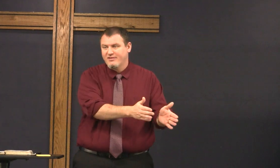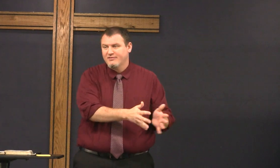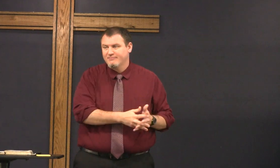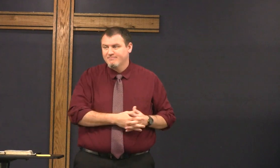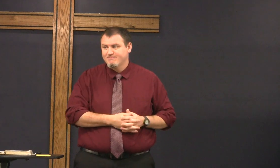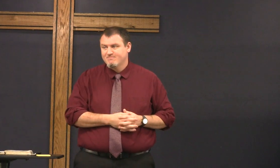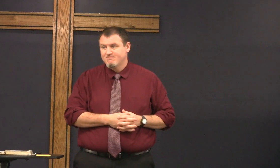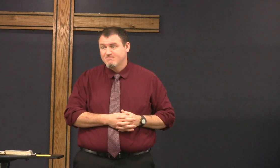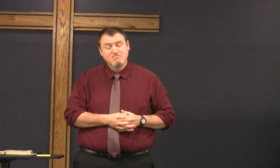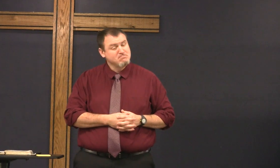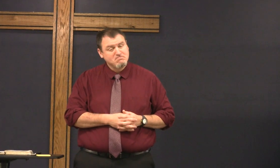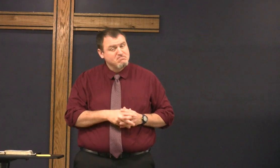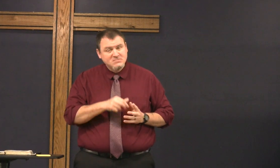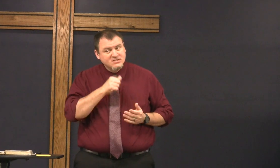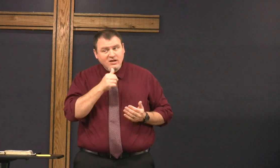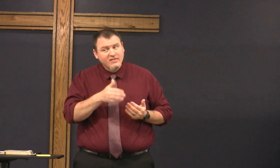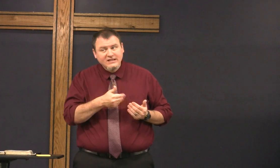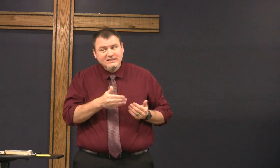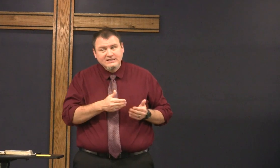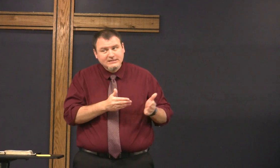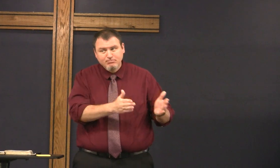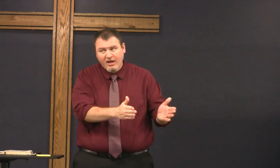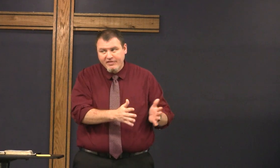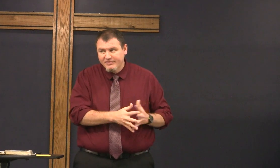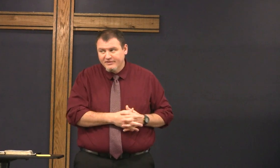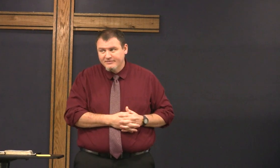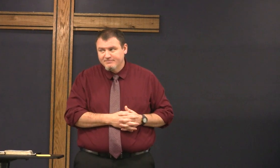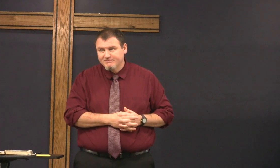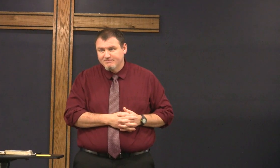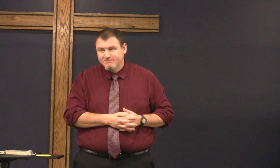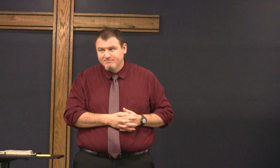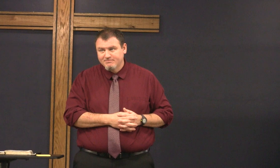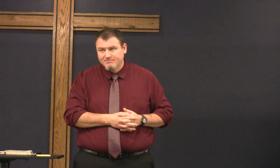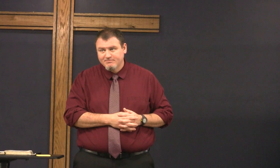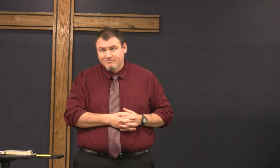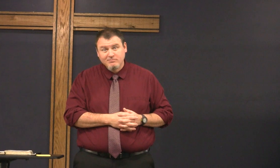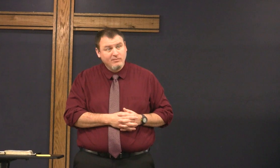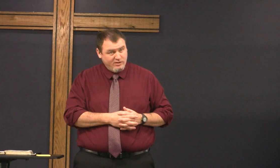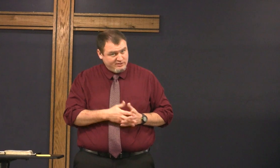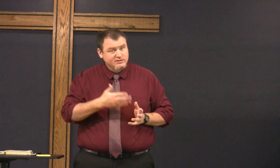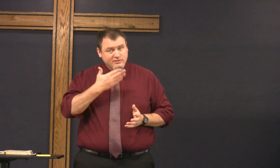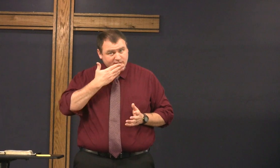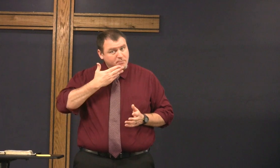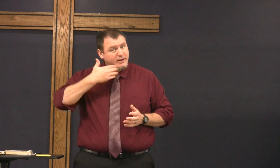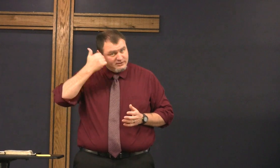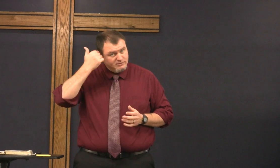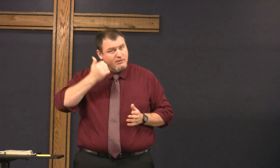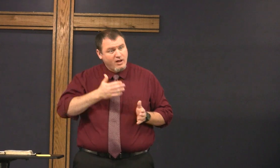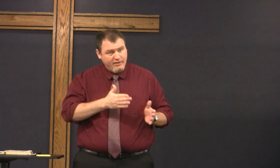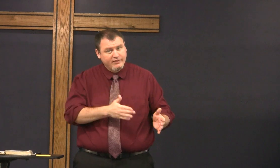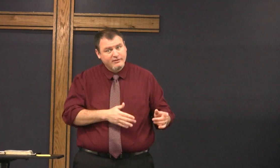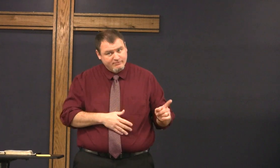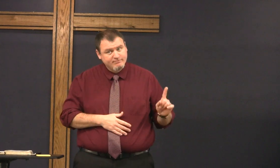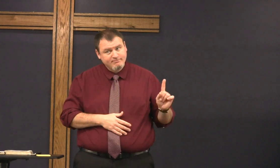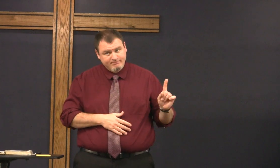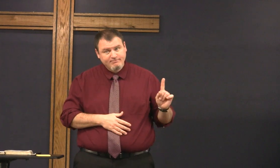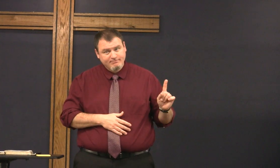who offers you the path it's not an easy path but it is the best path